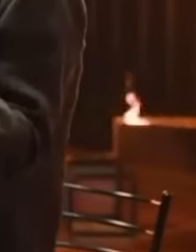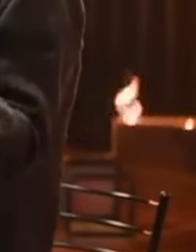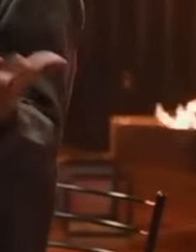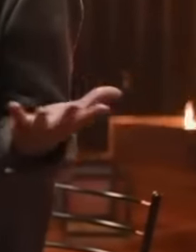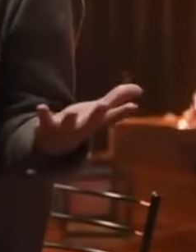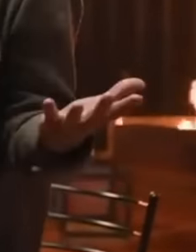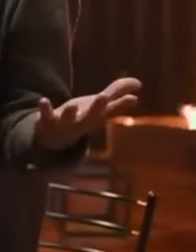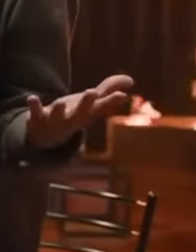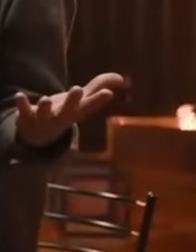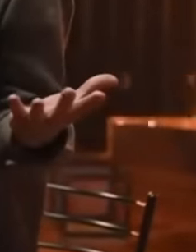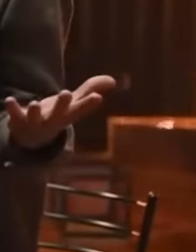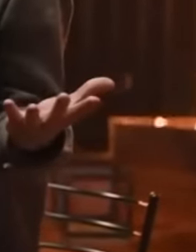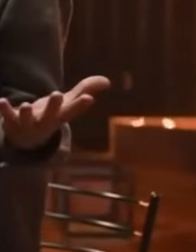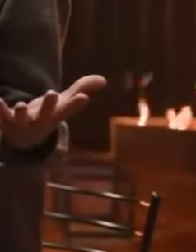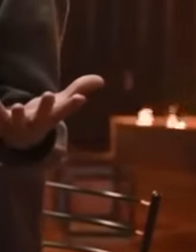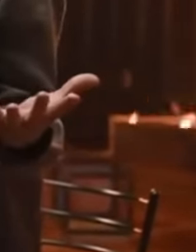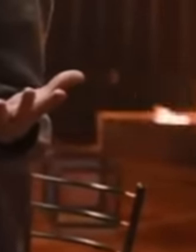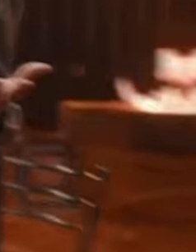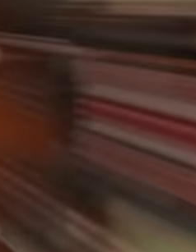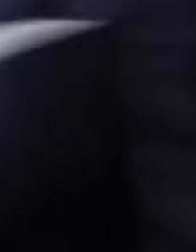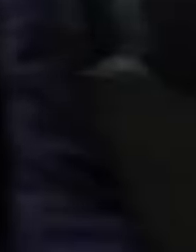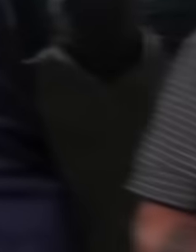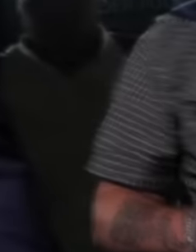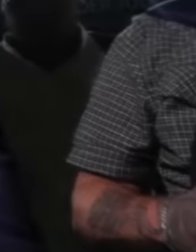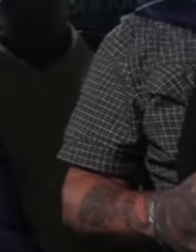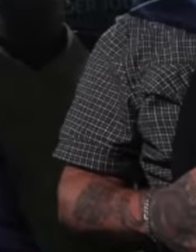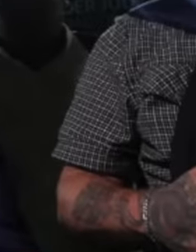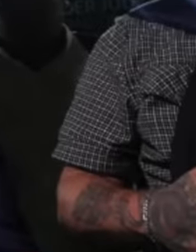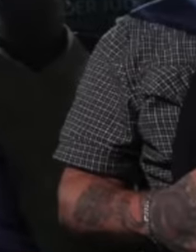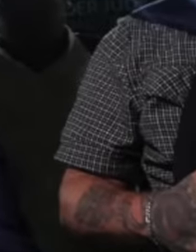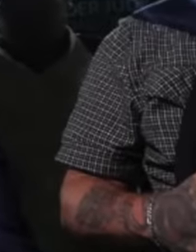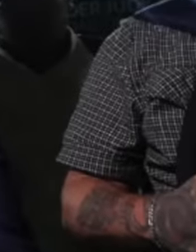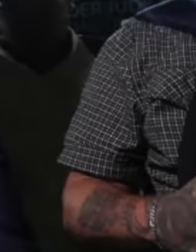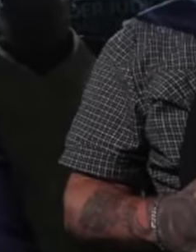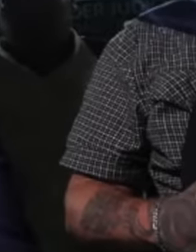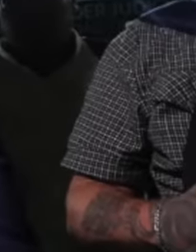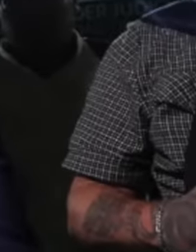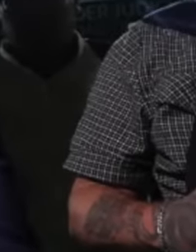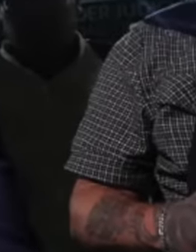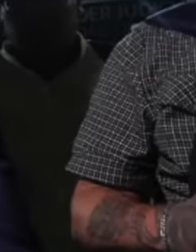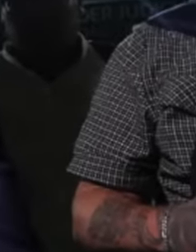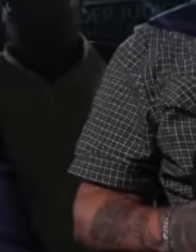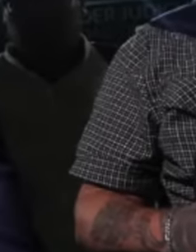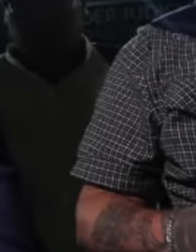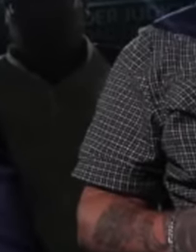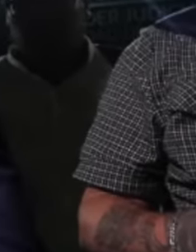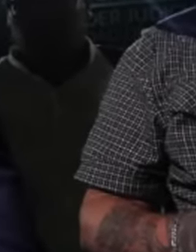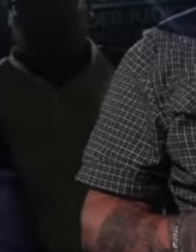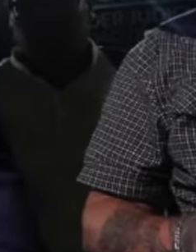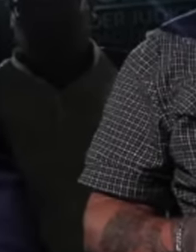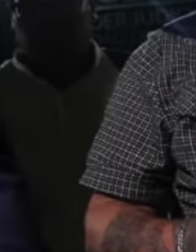the communicator He escapes from Mexico saying that he is going on vacation but the reality is